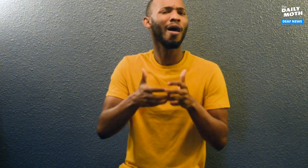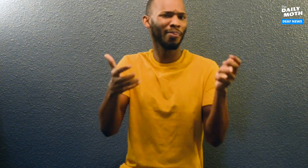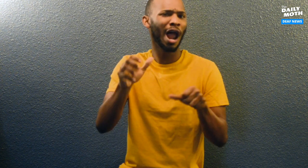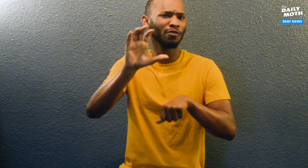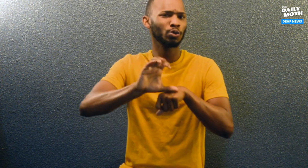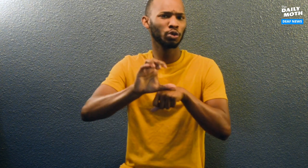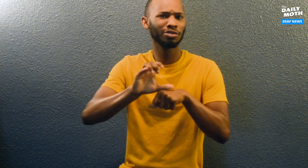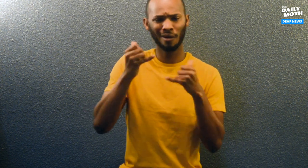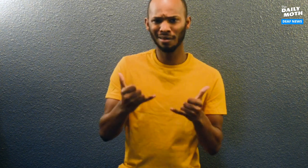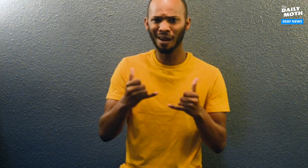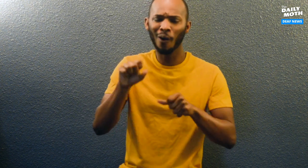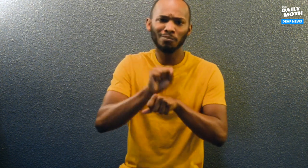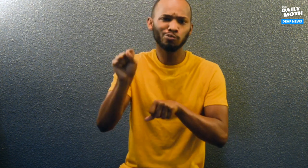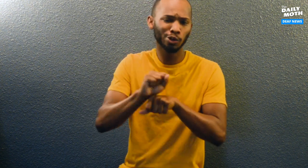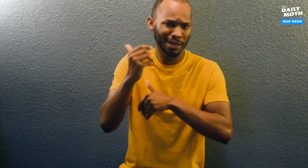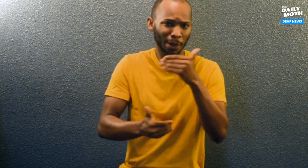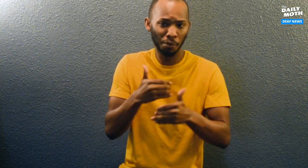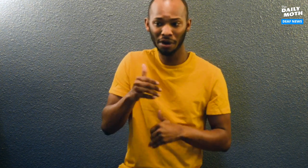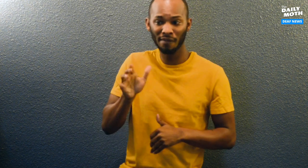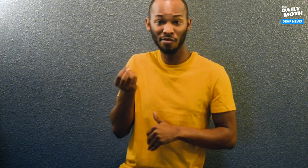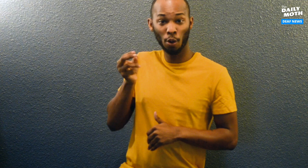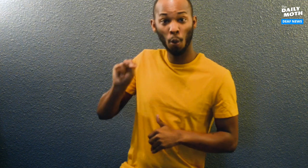A lot of churches are now working and in progress with